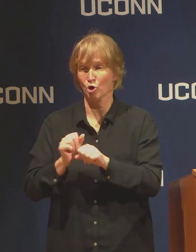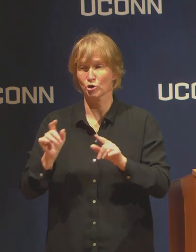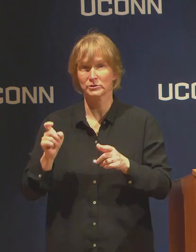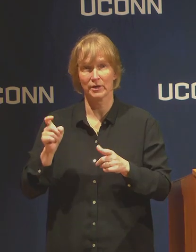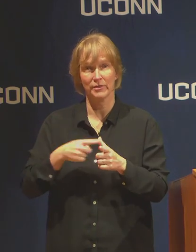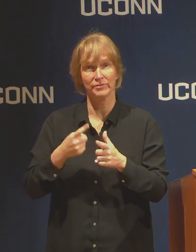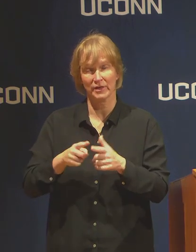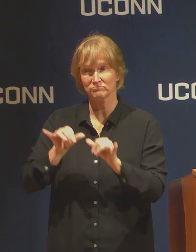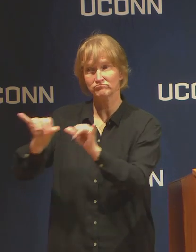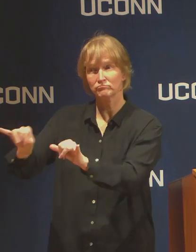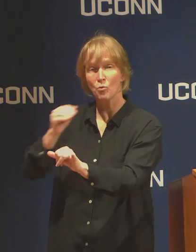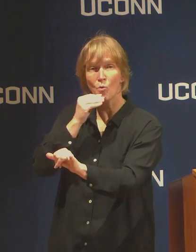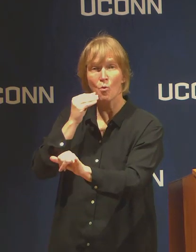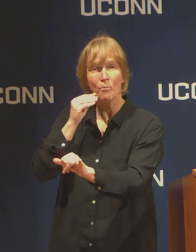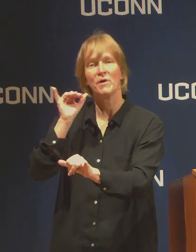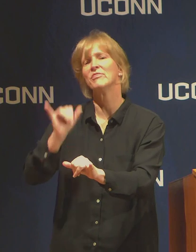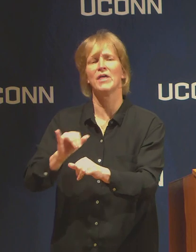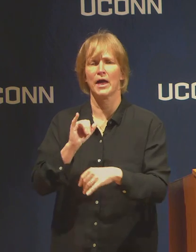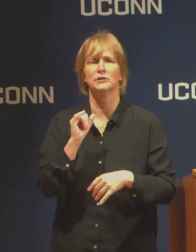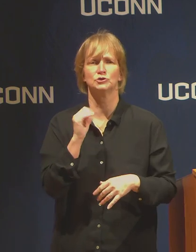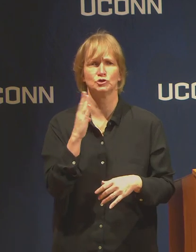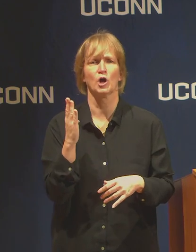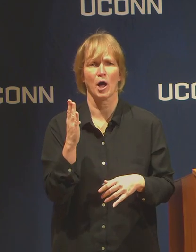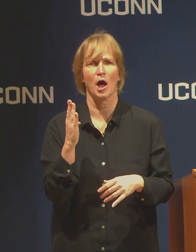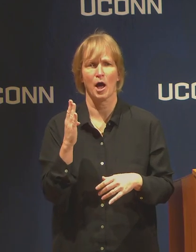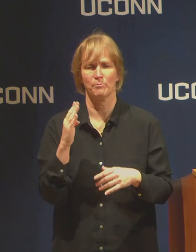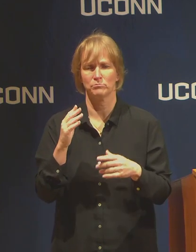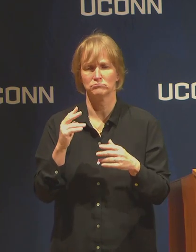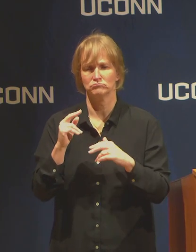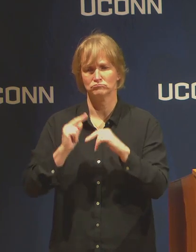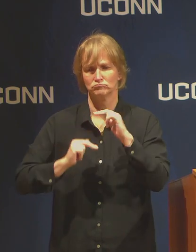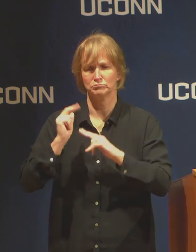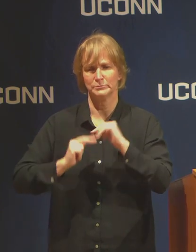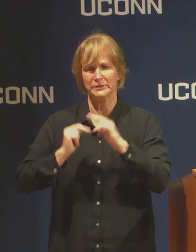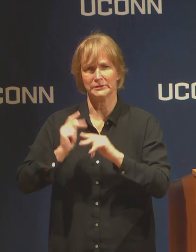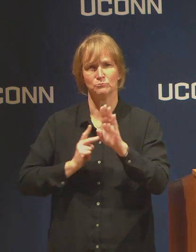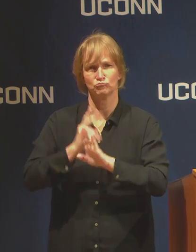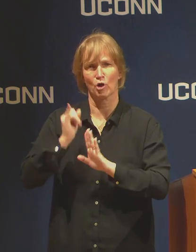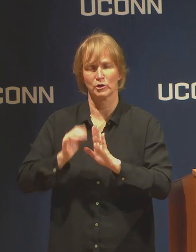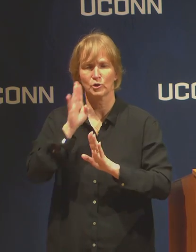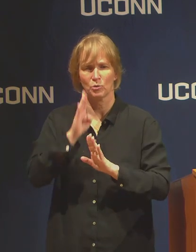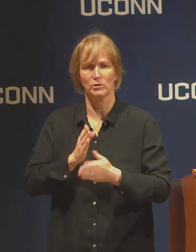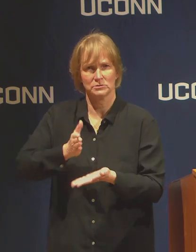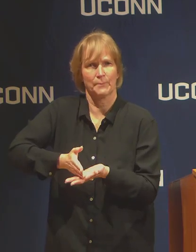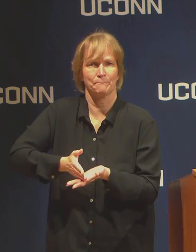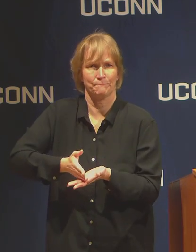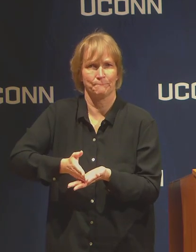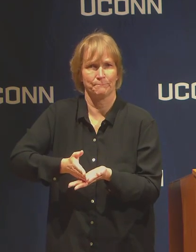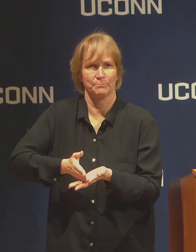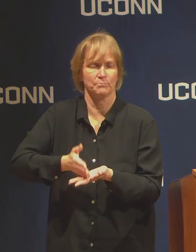that that job site will be shut down at the moment it cannot be continued safely.